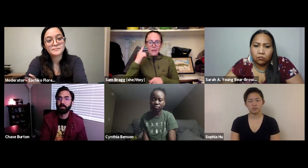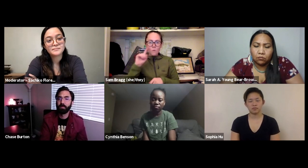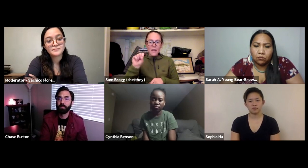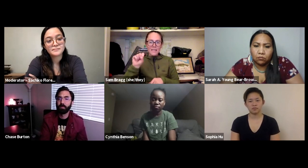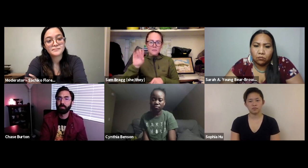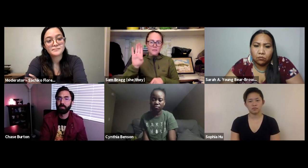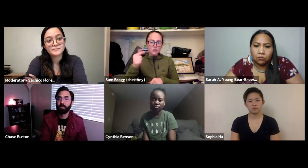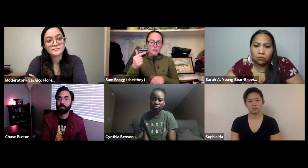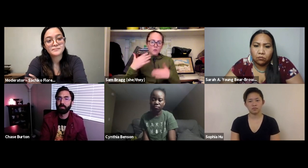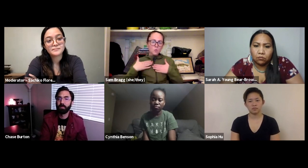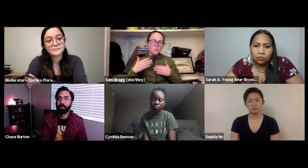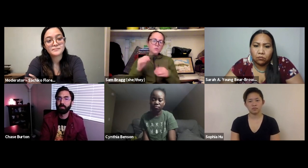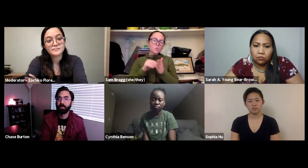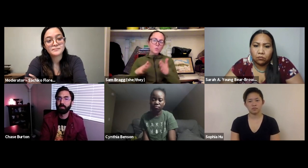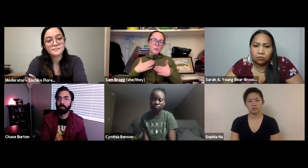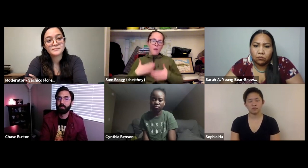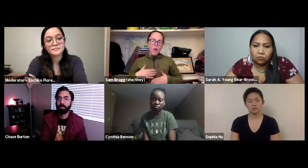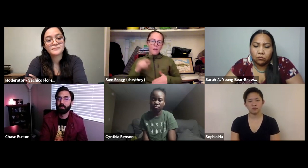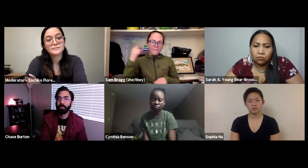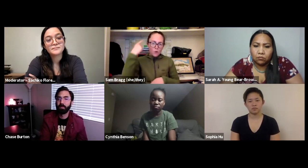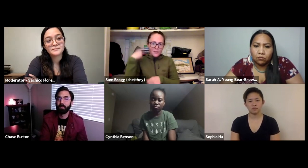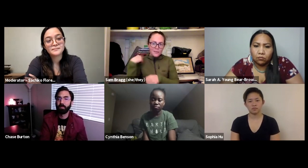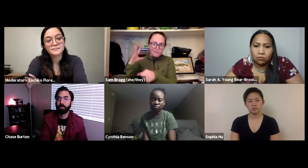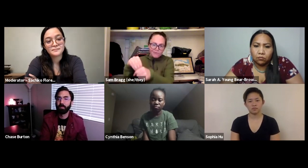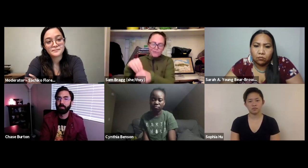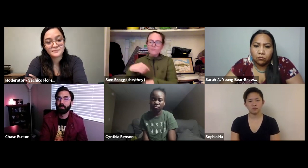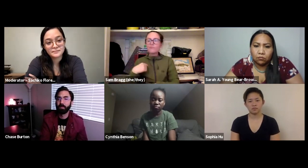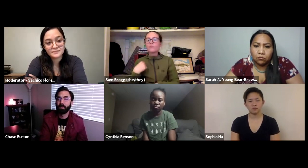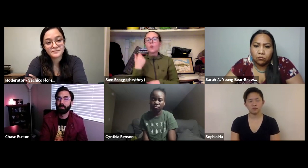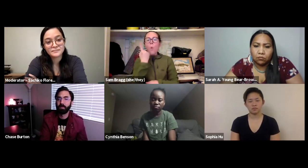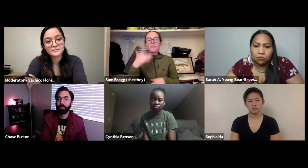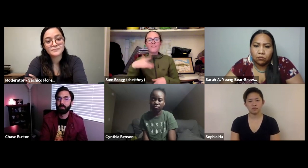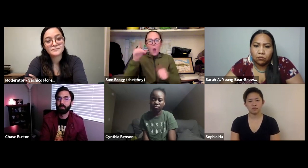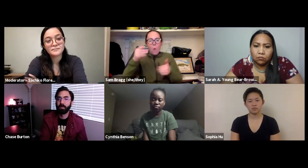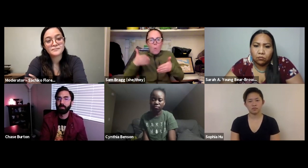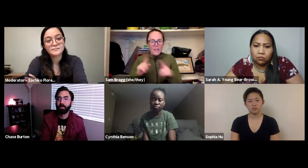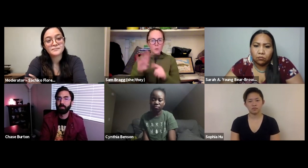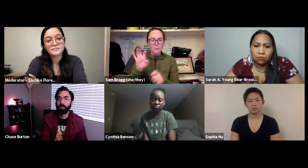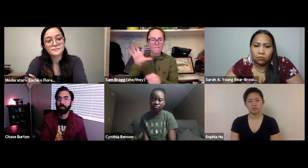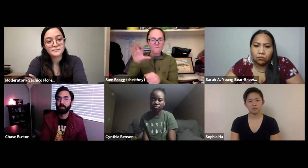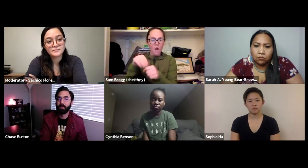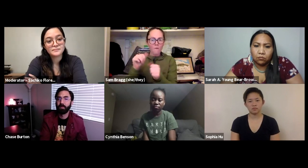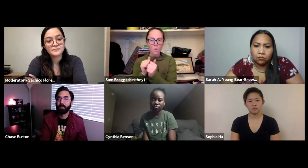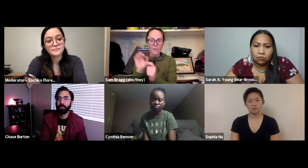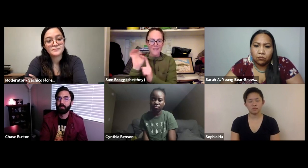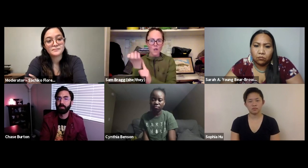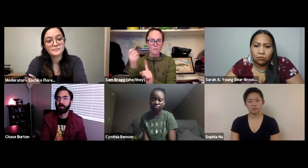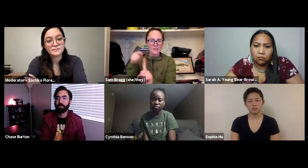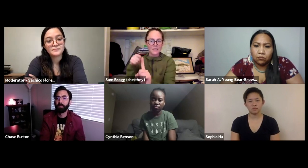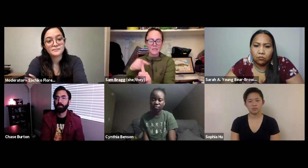which was a sustainability club. I was also involved with student body government as the